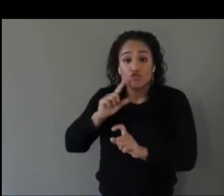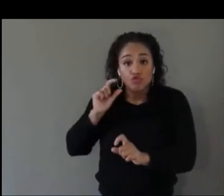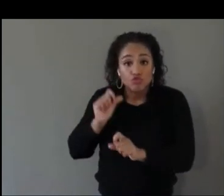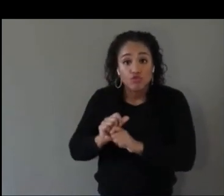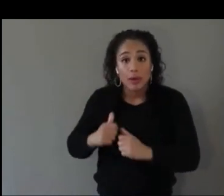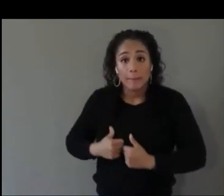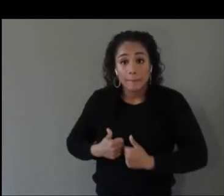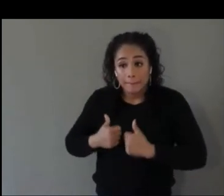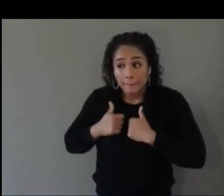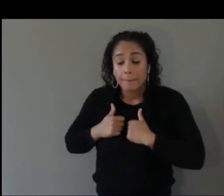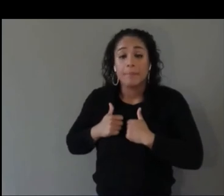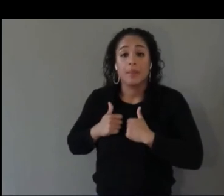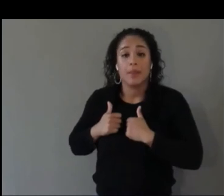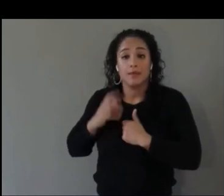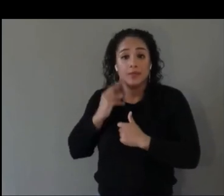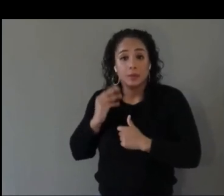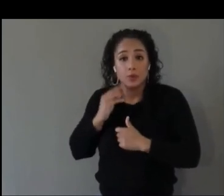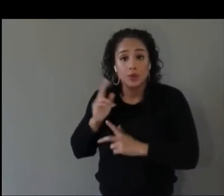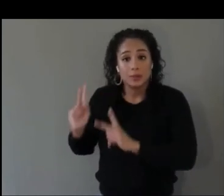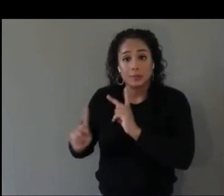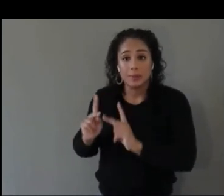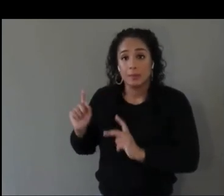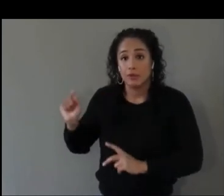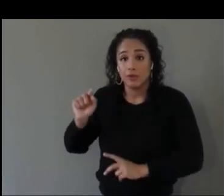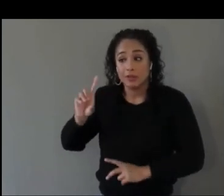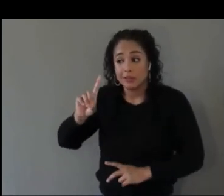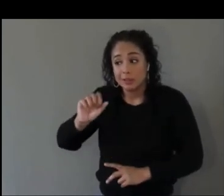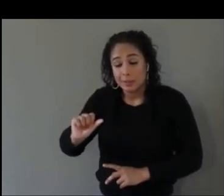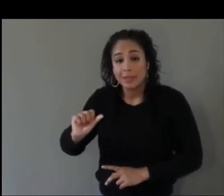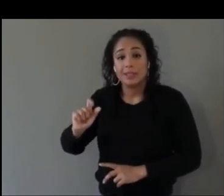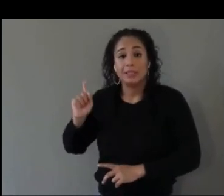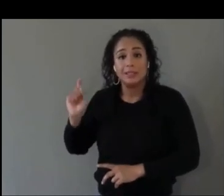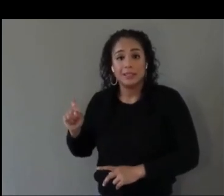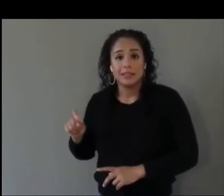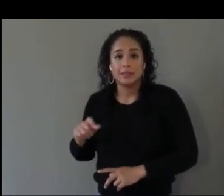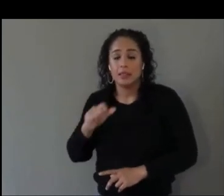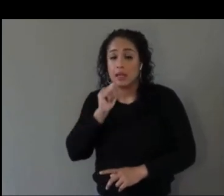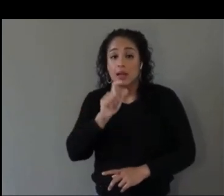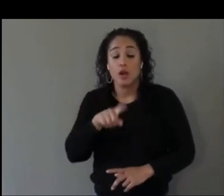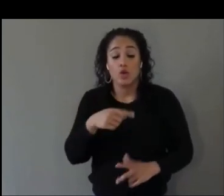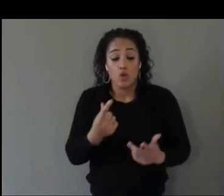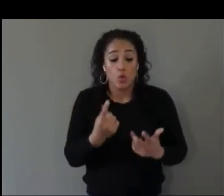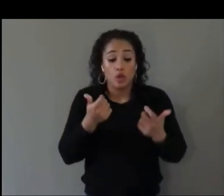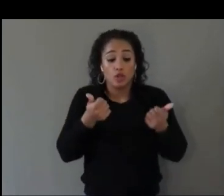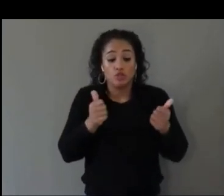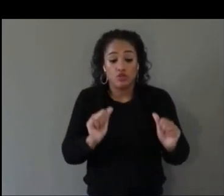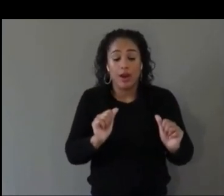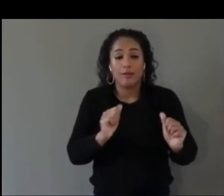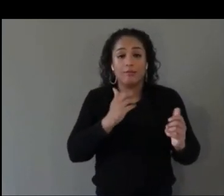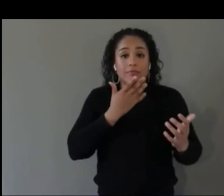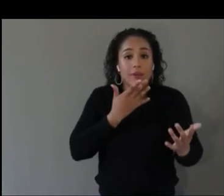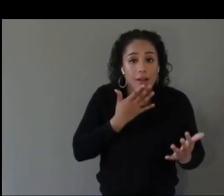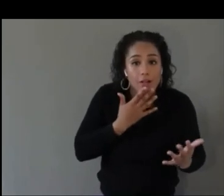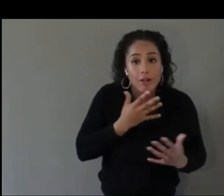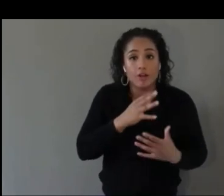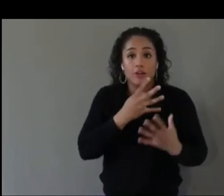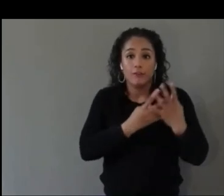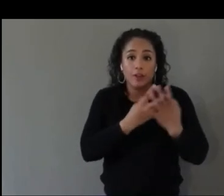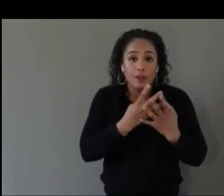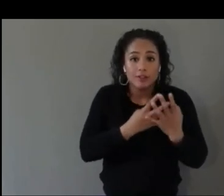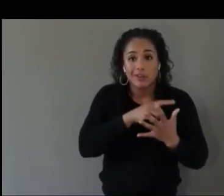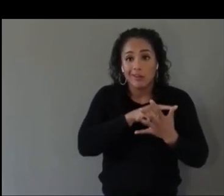Not only try to do the color filters and see if you can still walk through the experience.